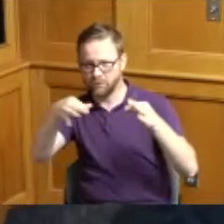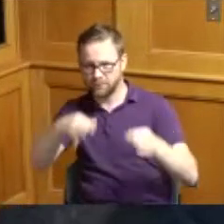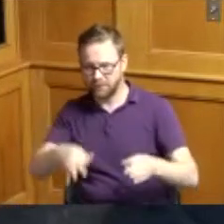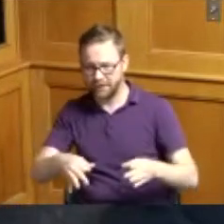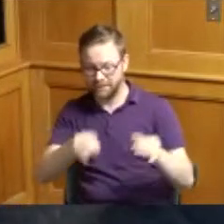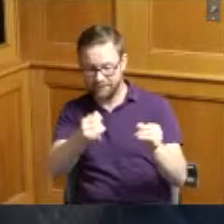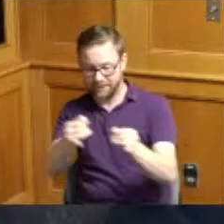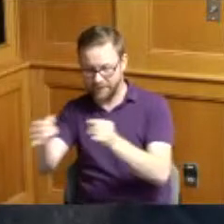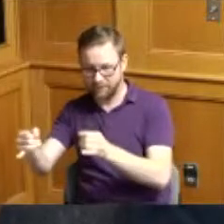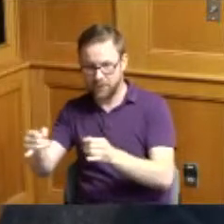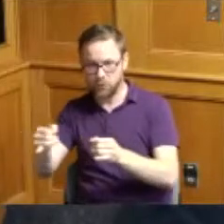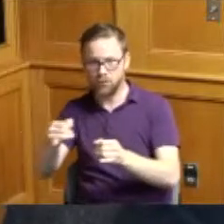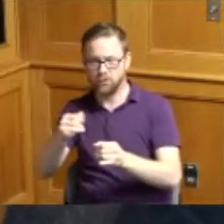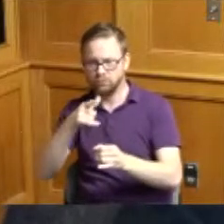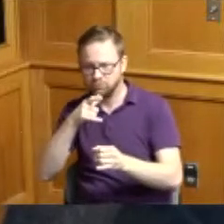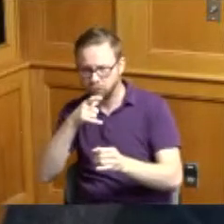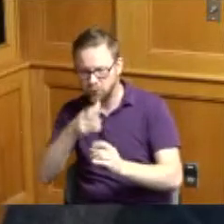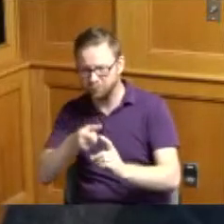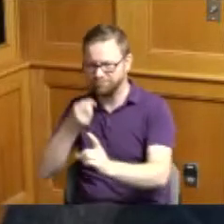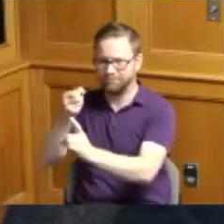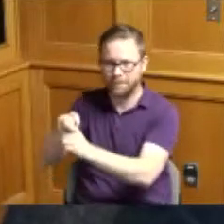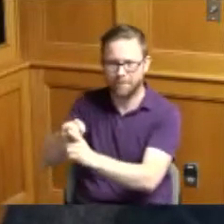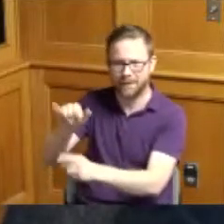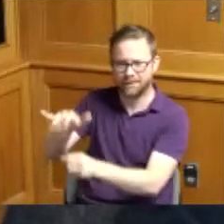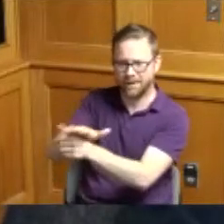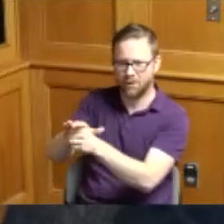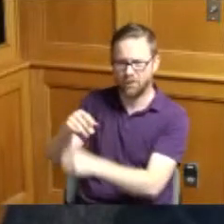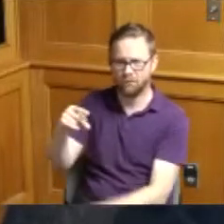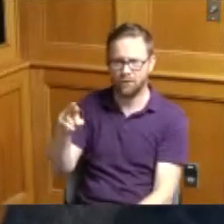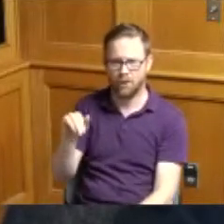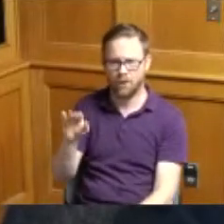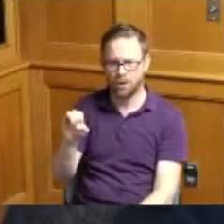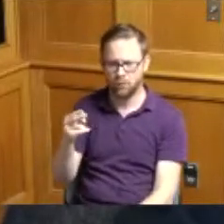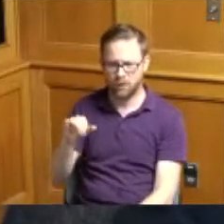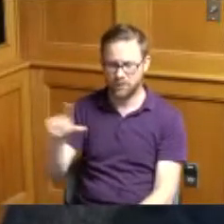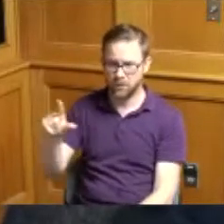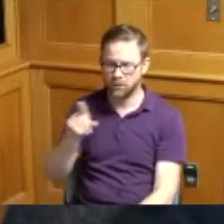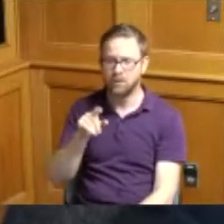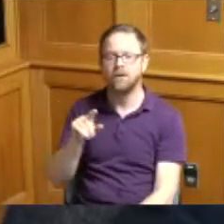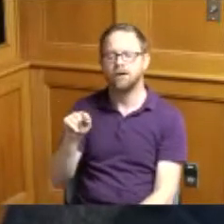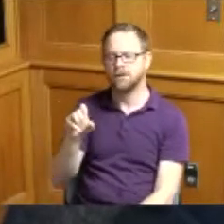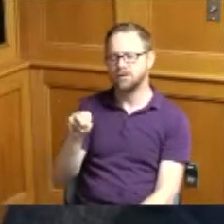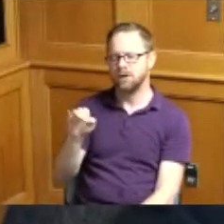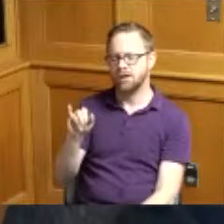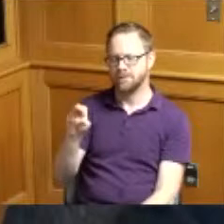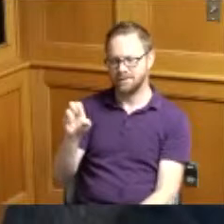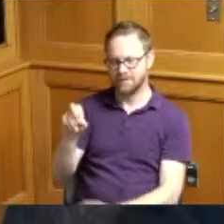that are impacted in Price Hill and it's really a great article Tom Simon is featured as a member